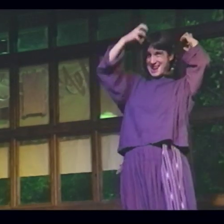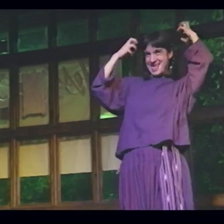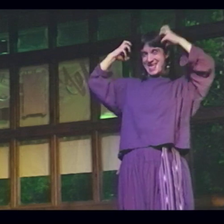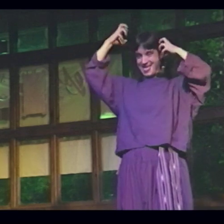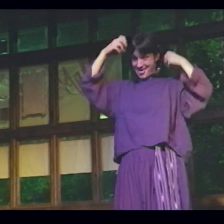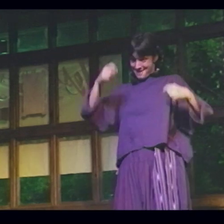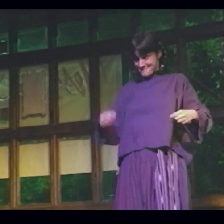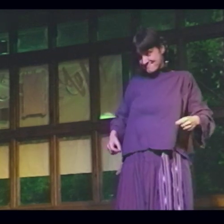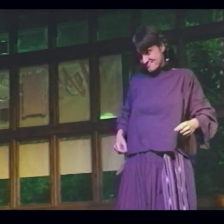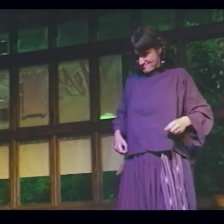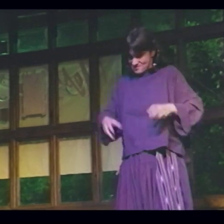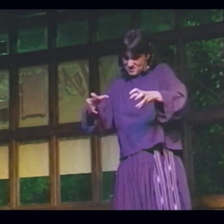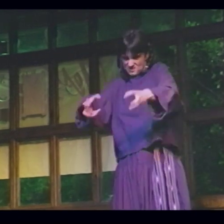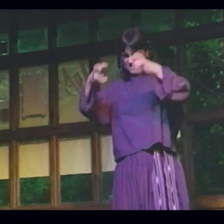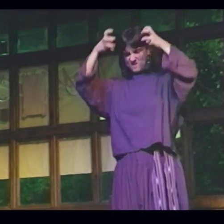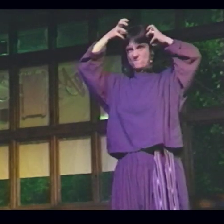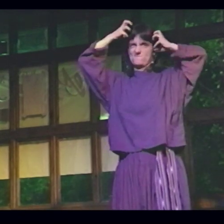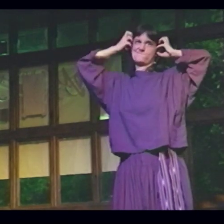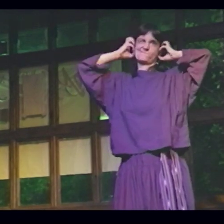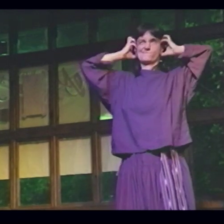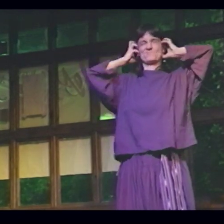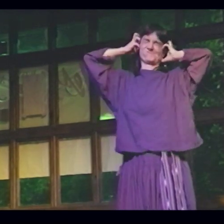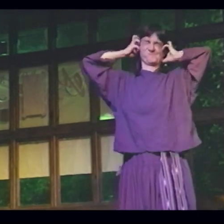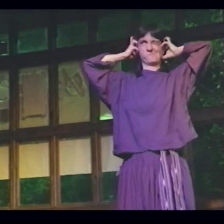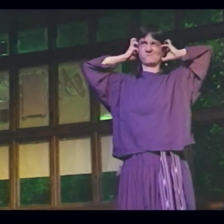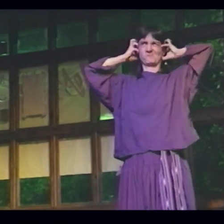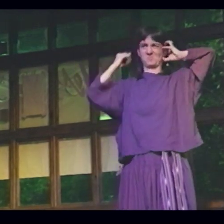Little Debbie, headphones on